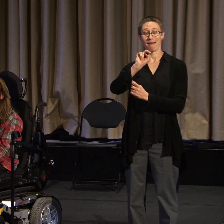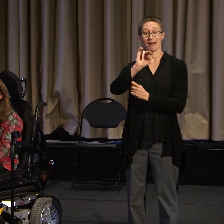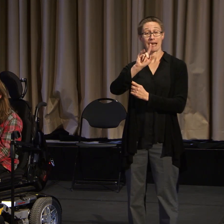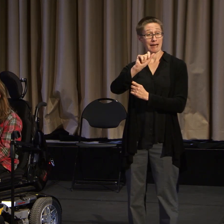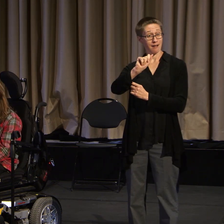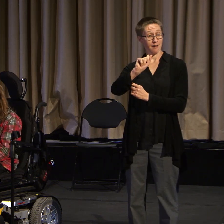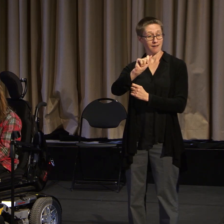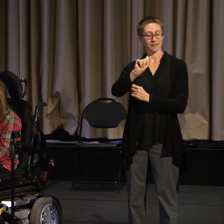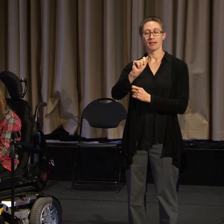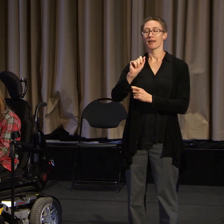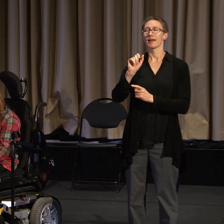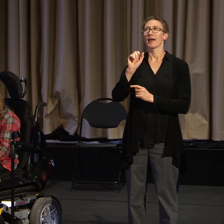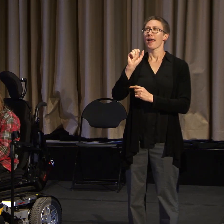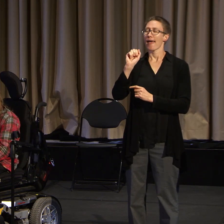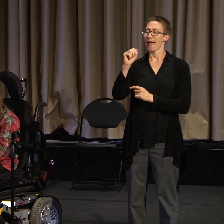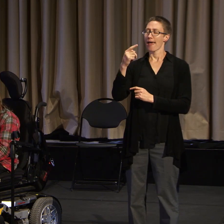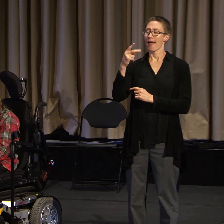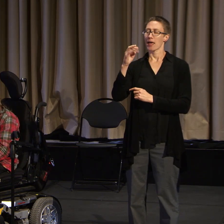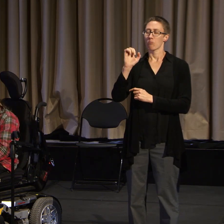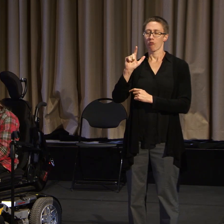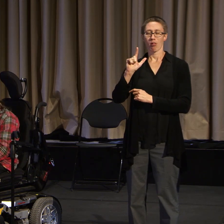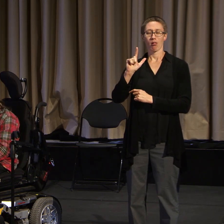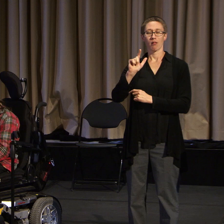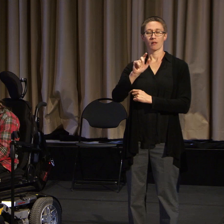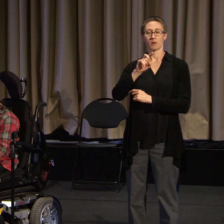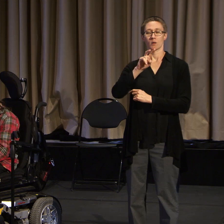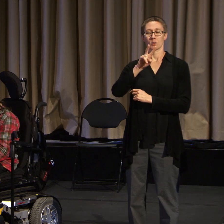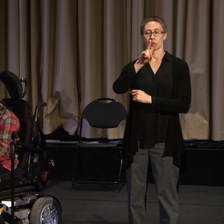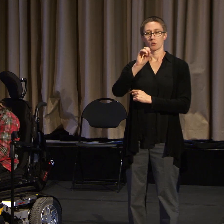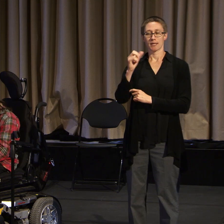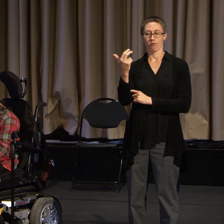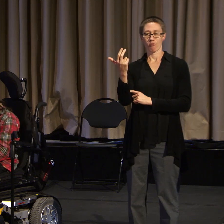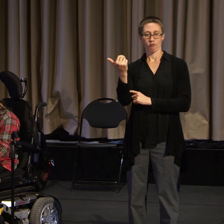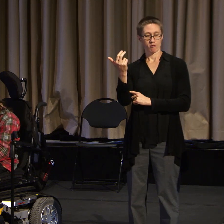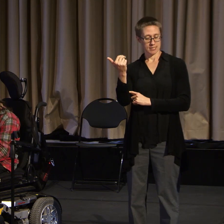as members from Boston Center for Independent Living